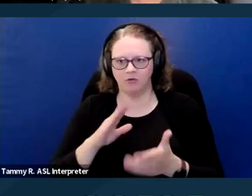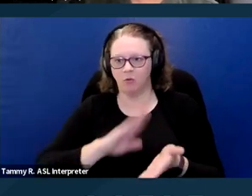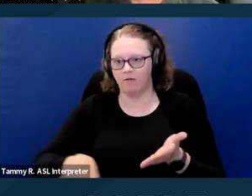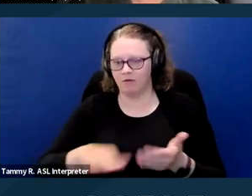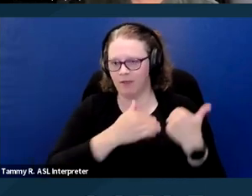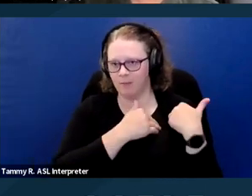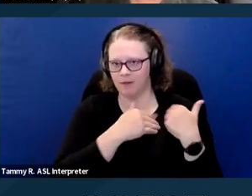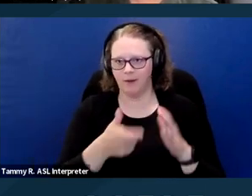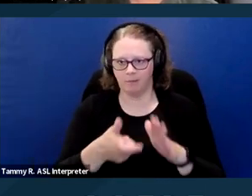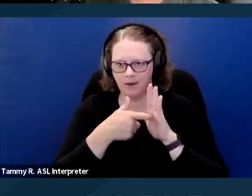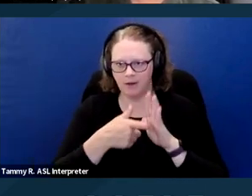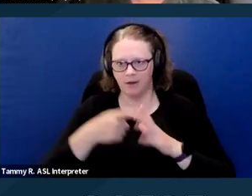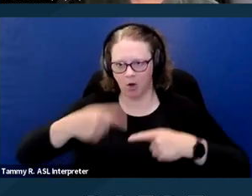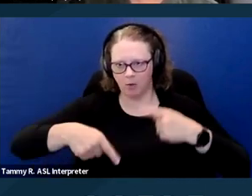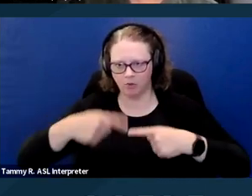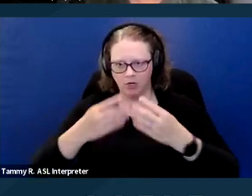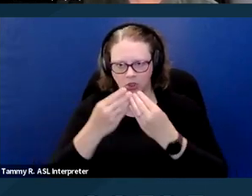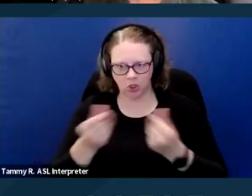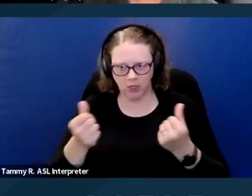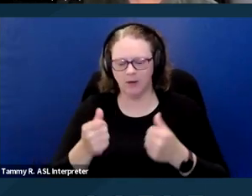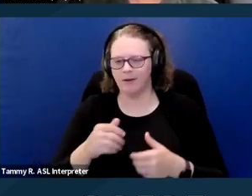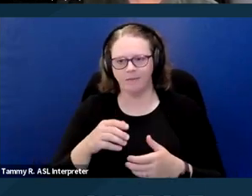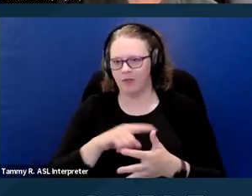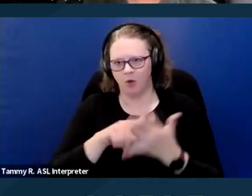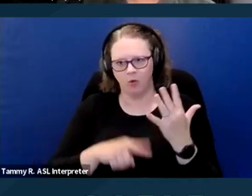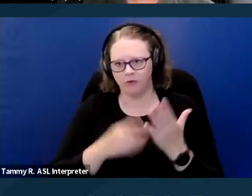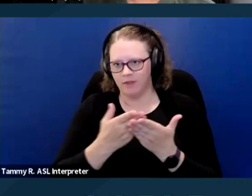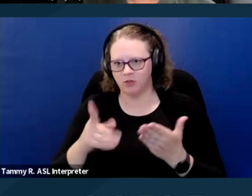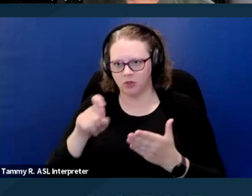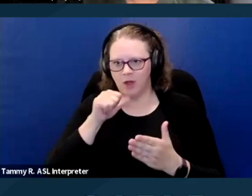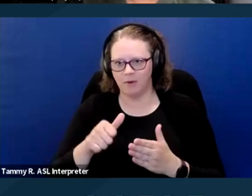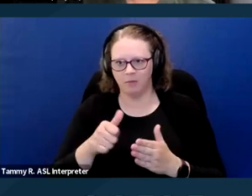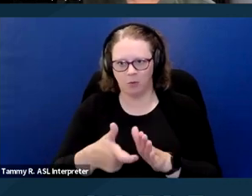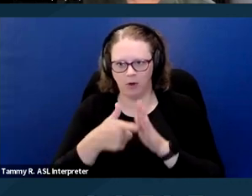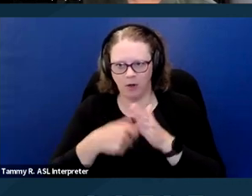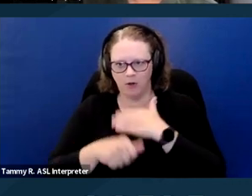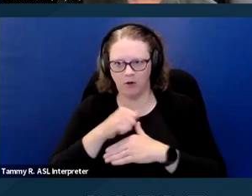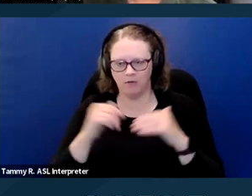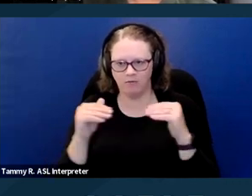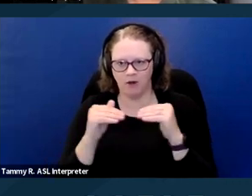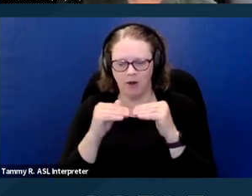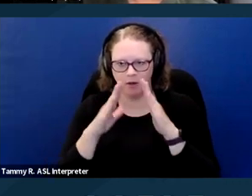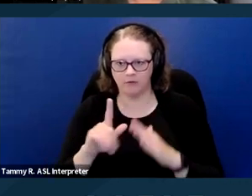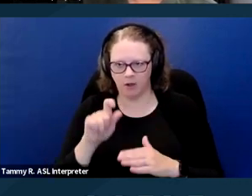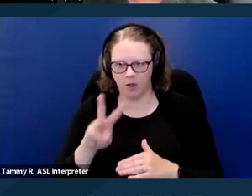Those types of things shouldn't be required under fair housing law. A housing provider cannot condition approval